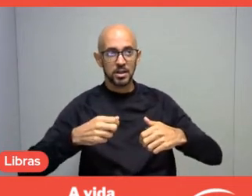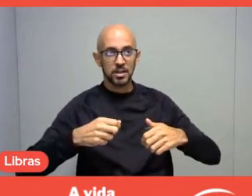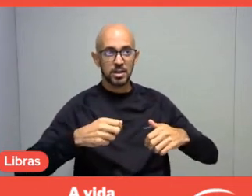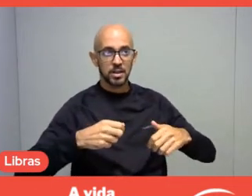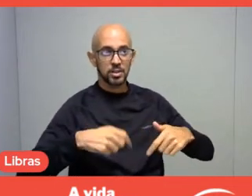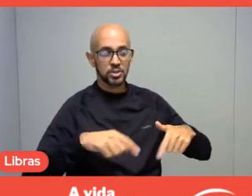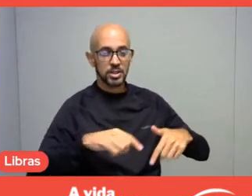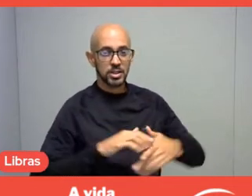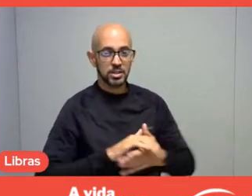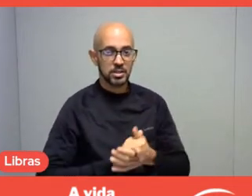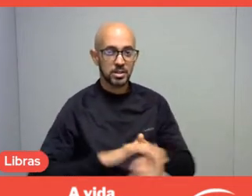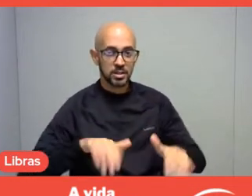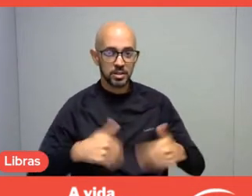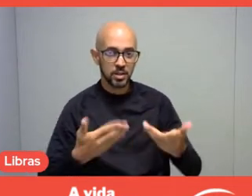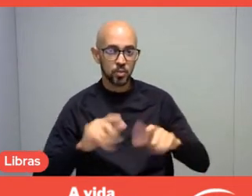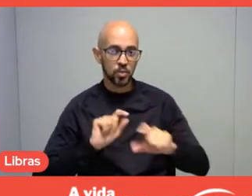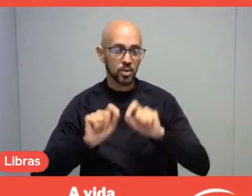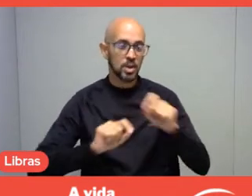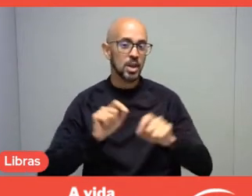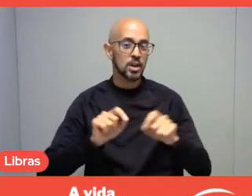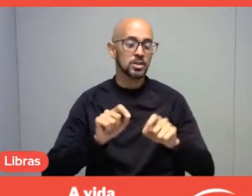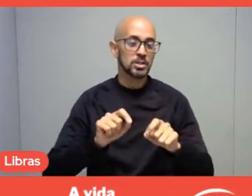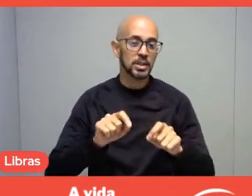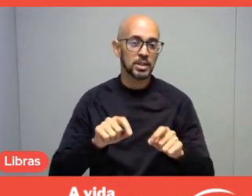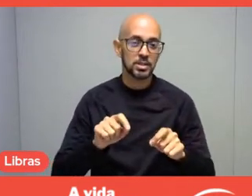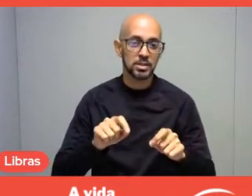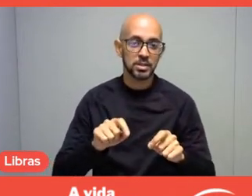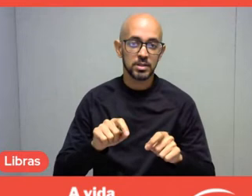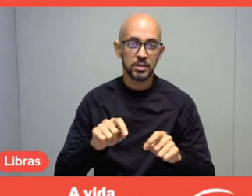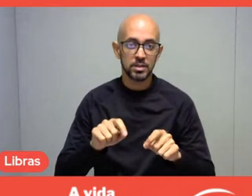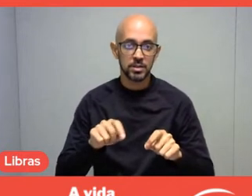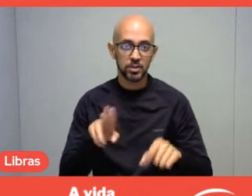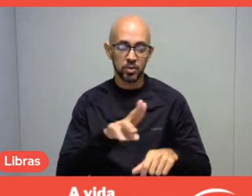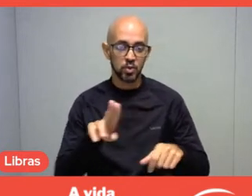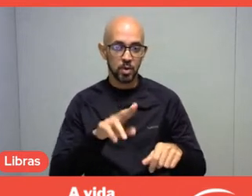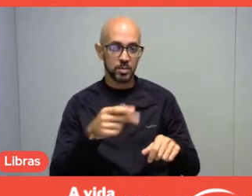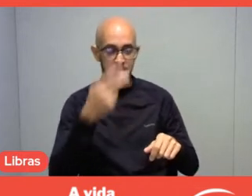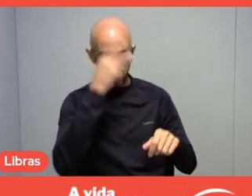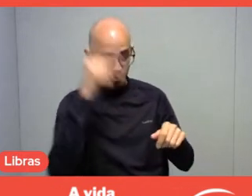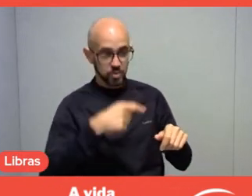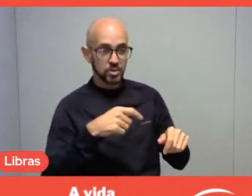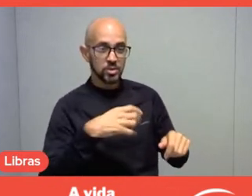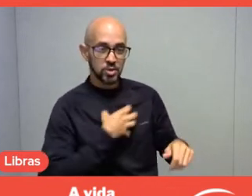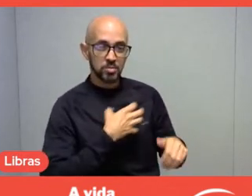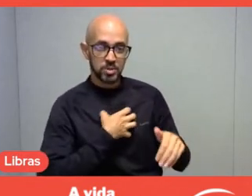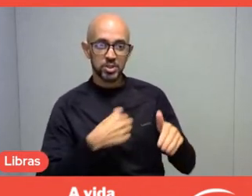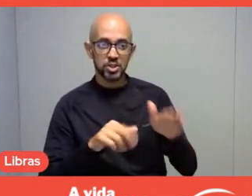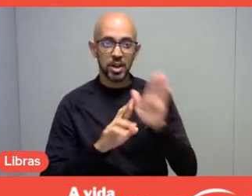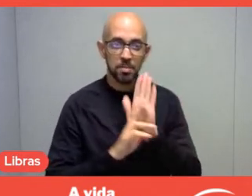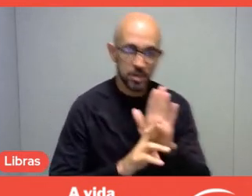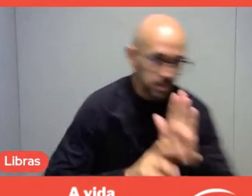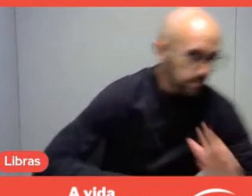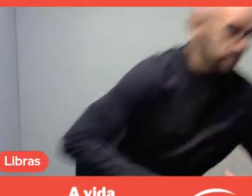And here, on behalf of those who are going to speak, I want it to be represented, that they represent a whole range of Sesc professionals,